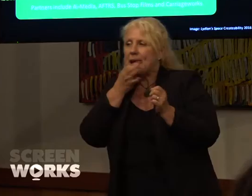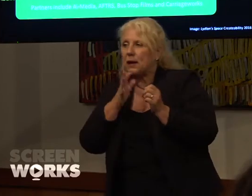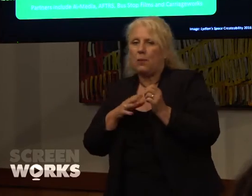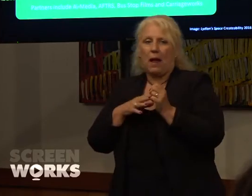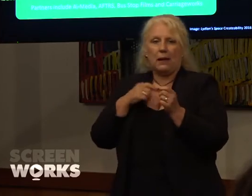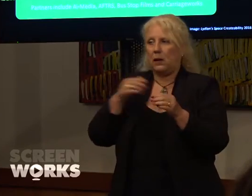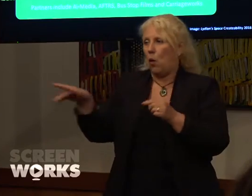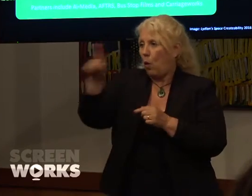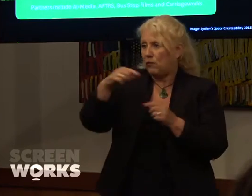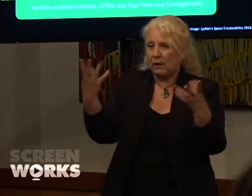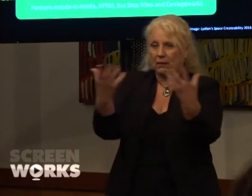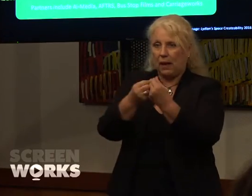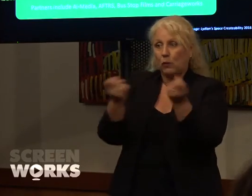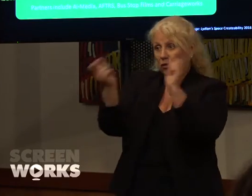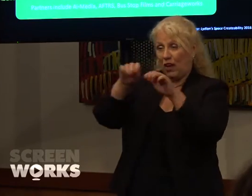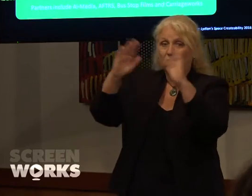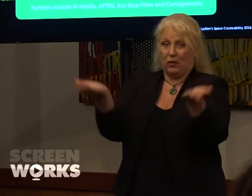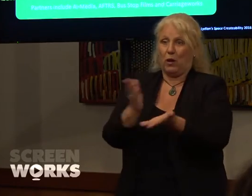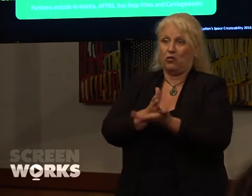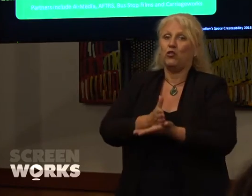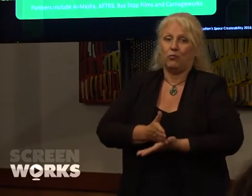We're changing the world. Thankyou.